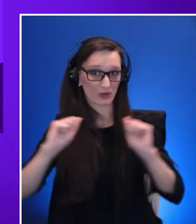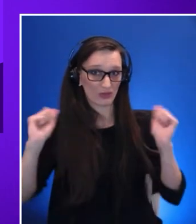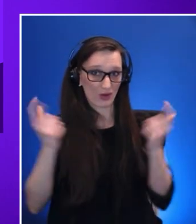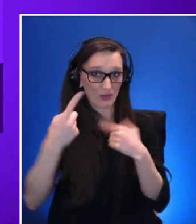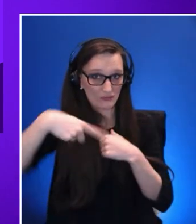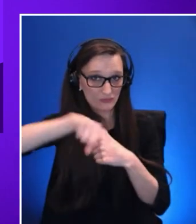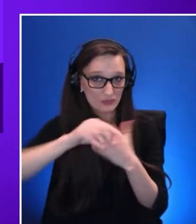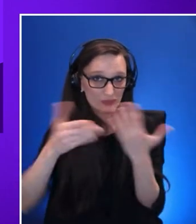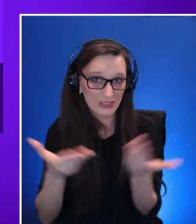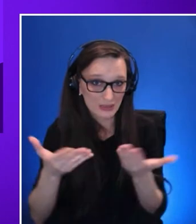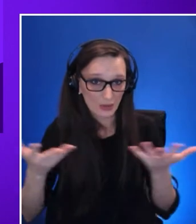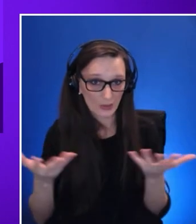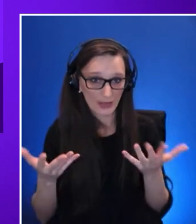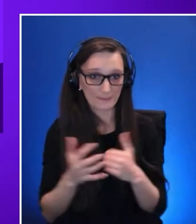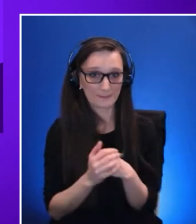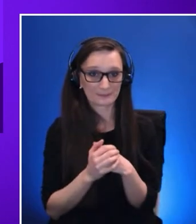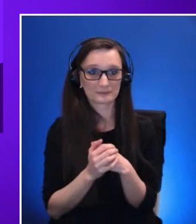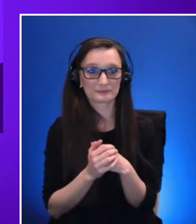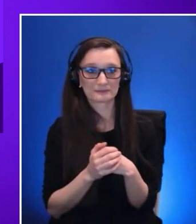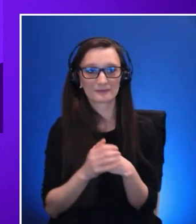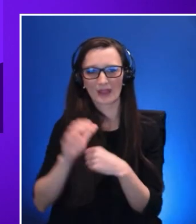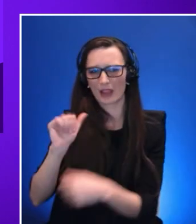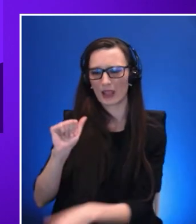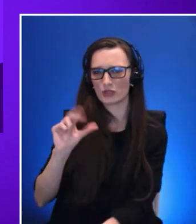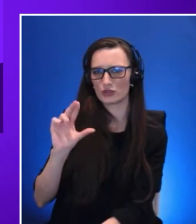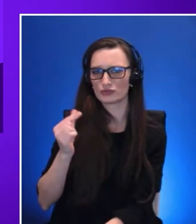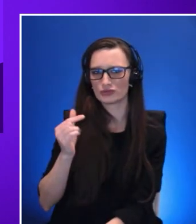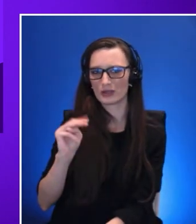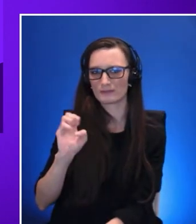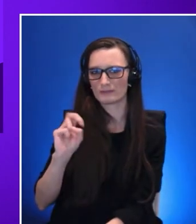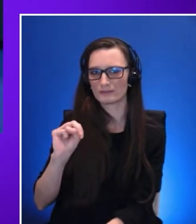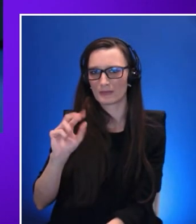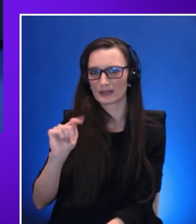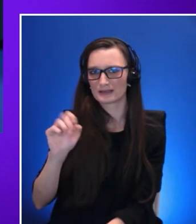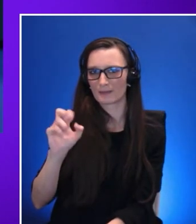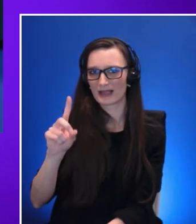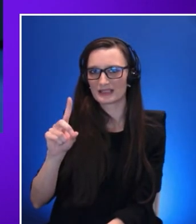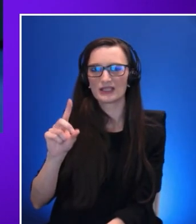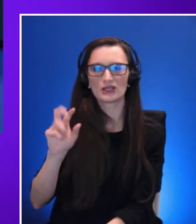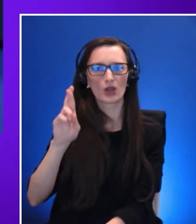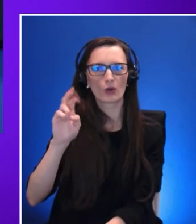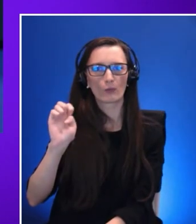what is augmented reality for the visual impaired?